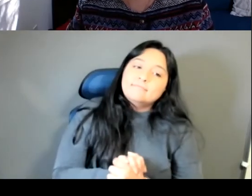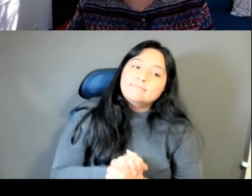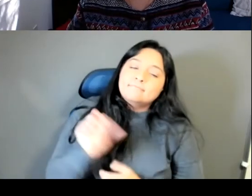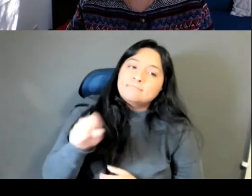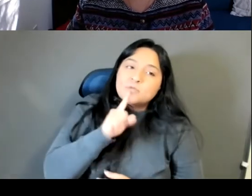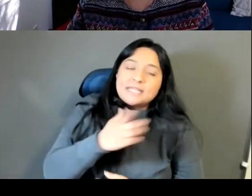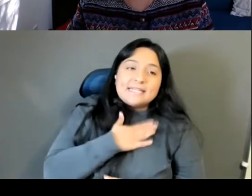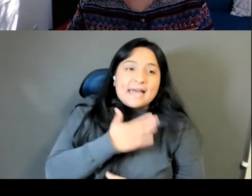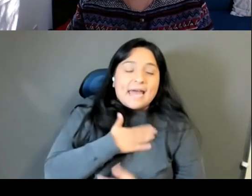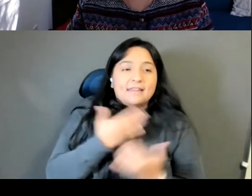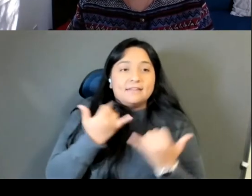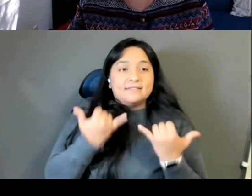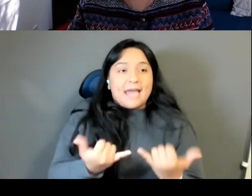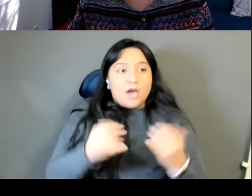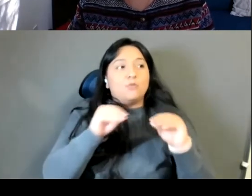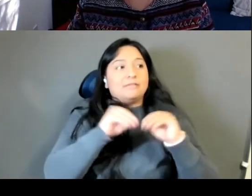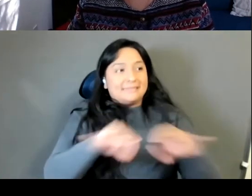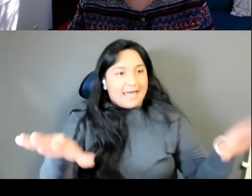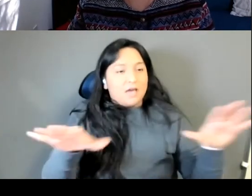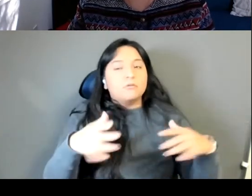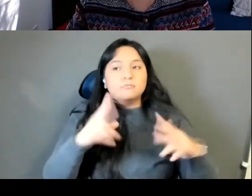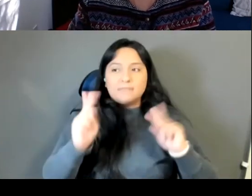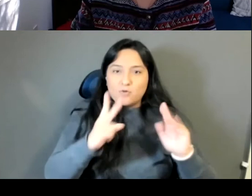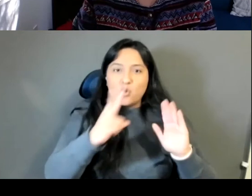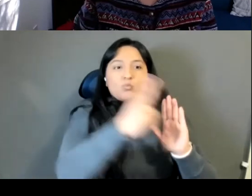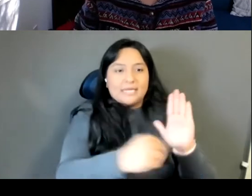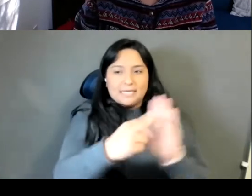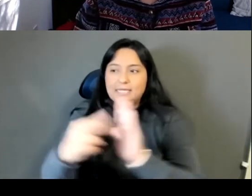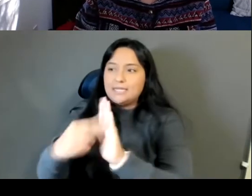have read it and like I haven't been struck by lightning yet. Right.